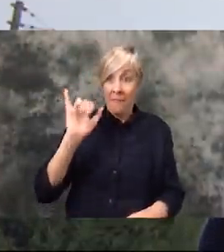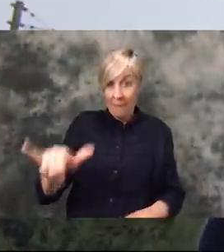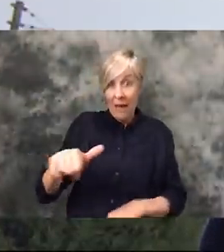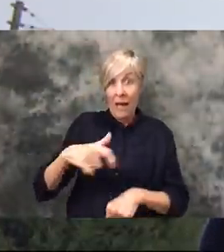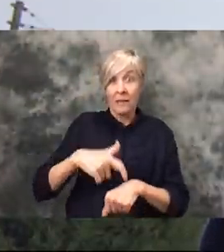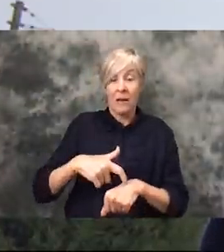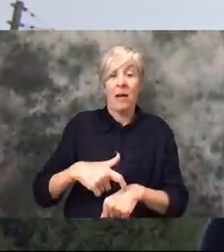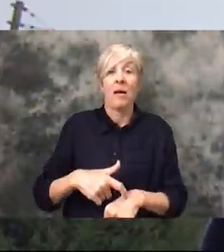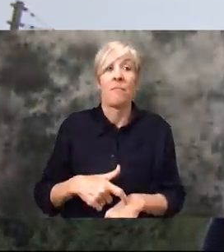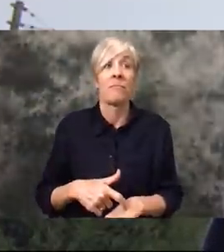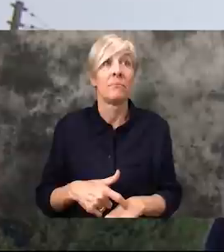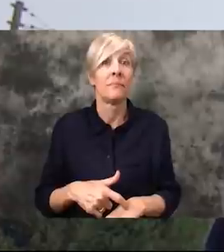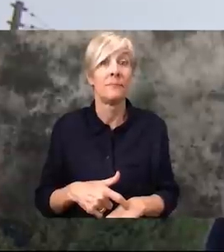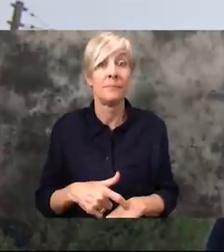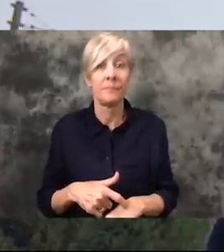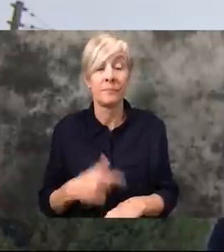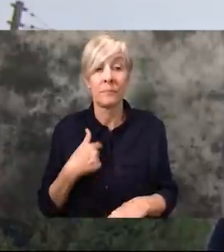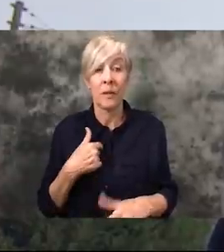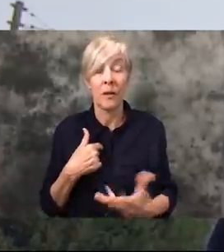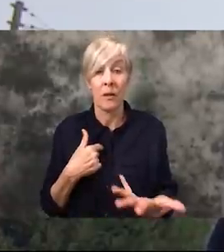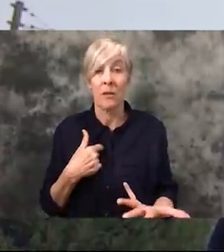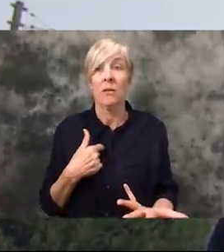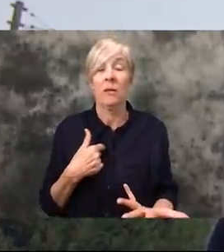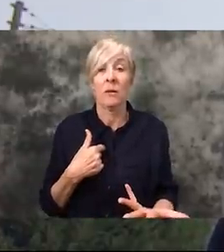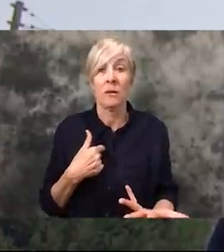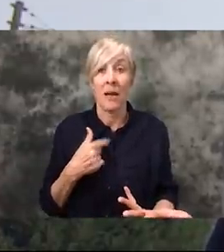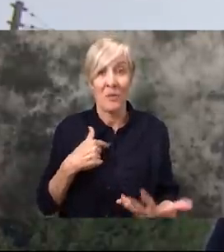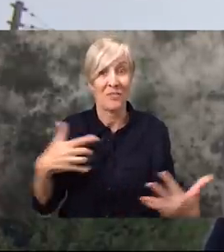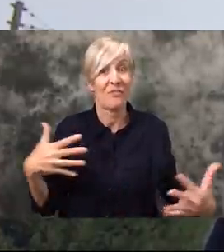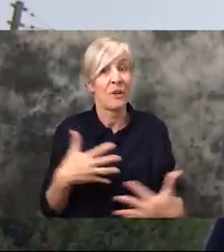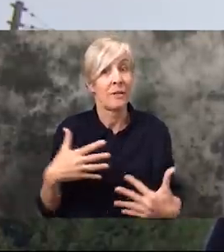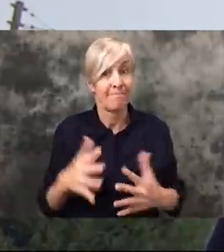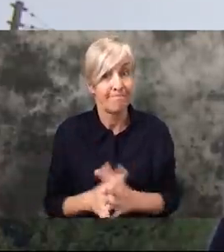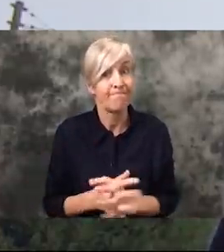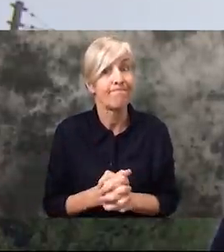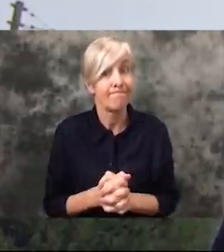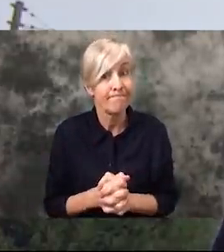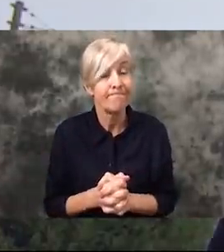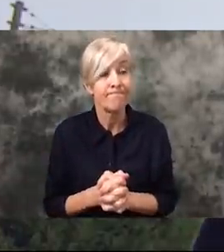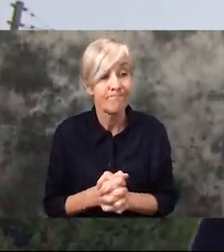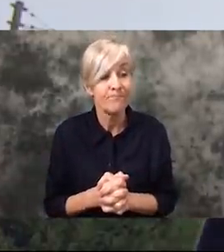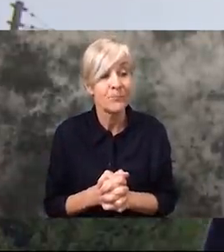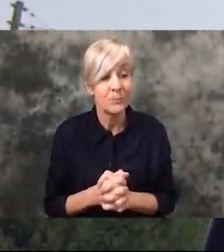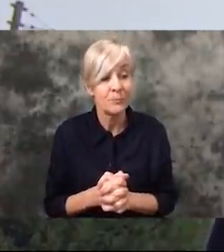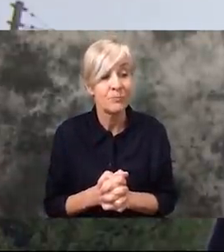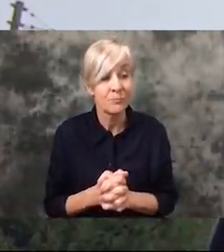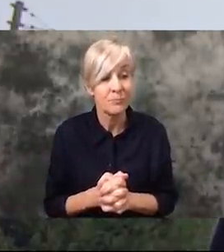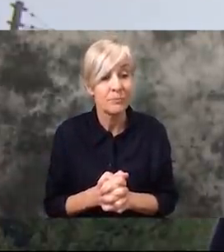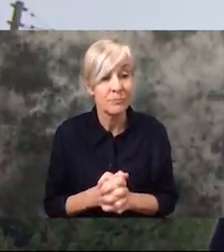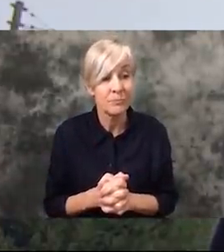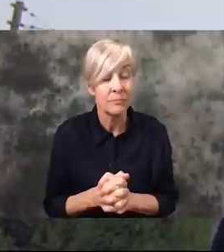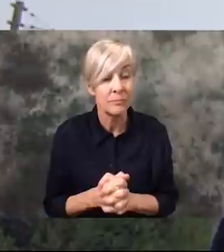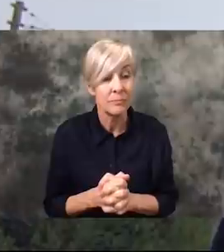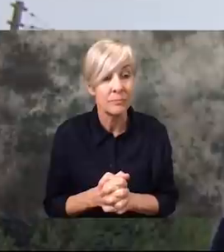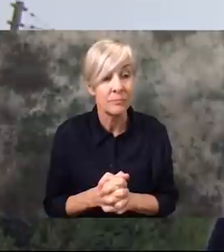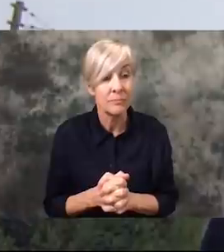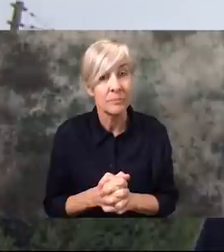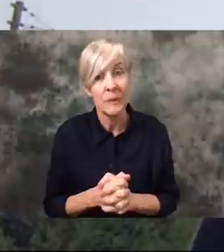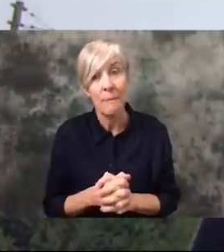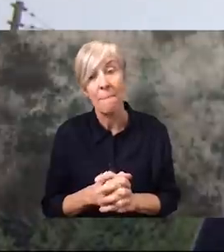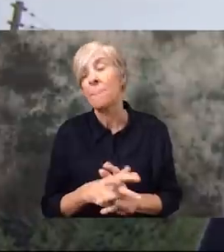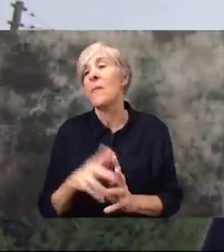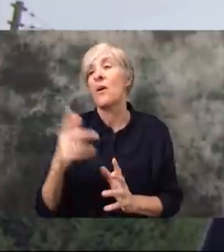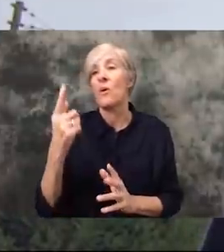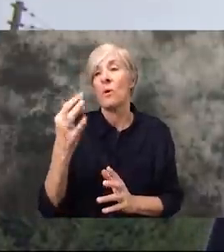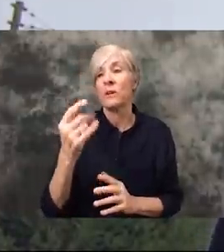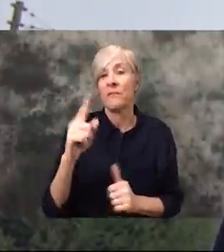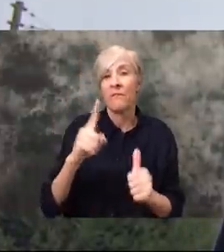point at first I, I was very afraid. Especially because one of the first